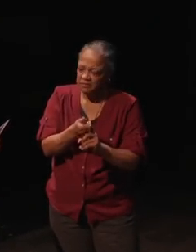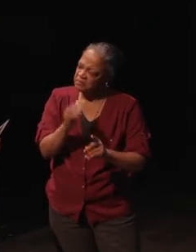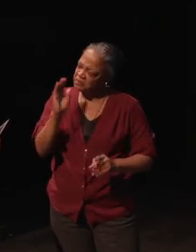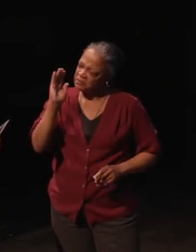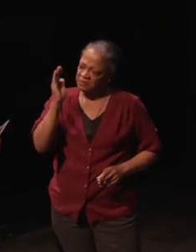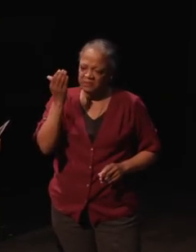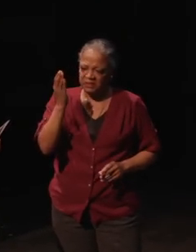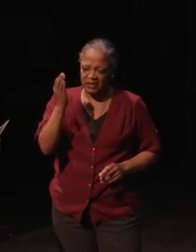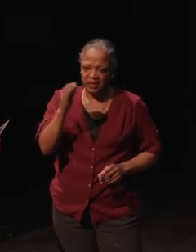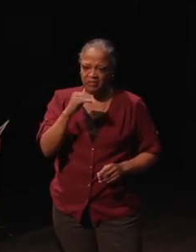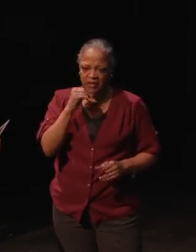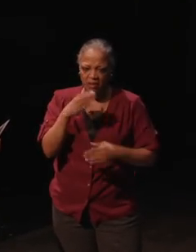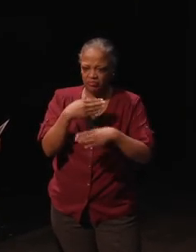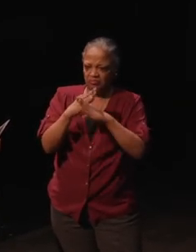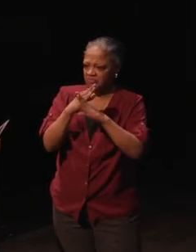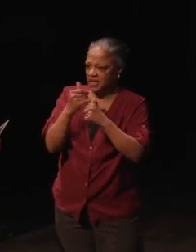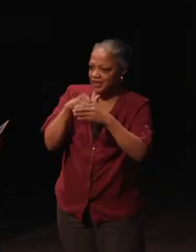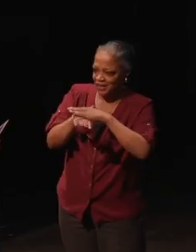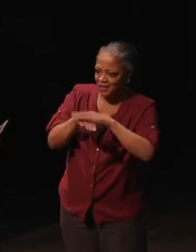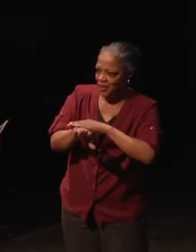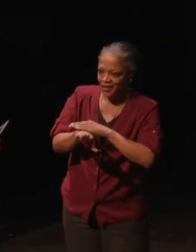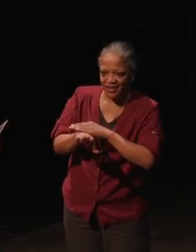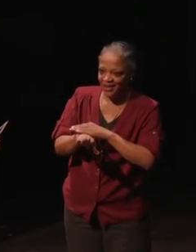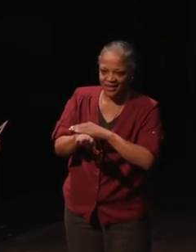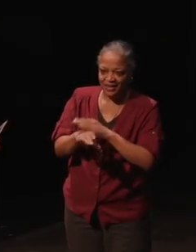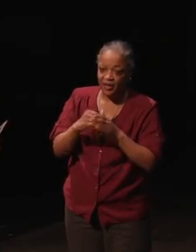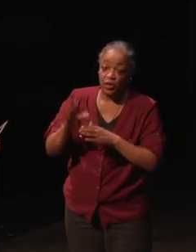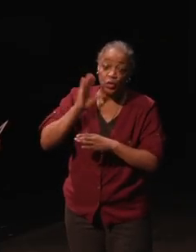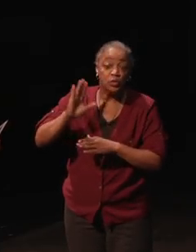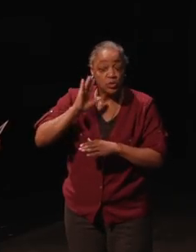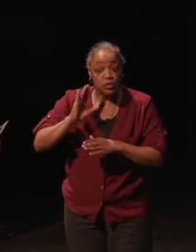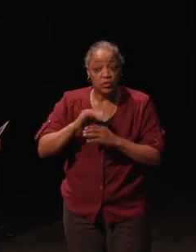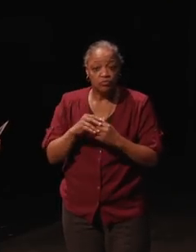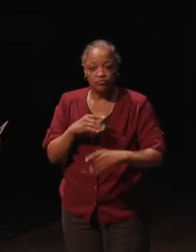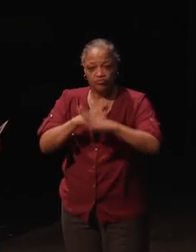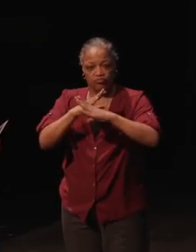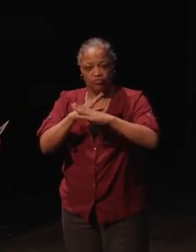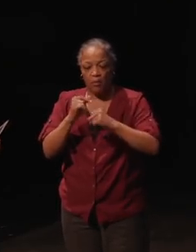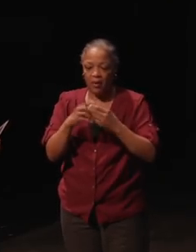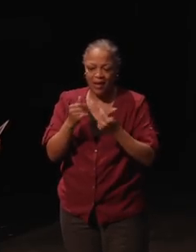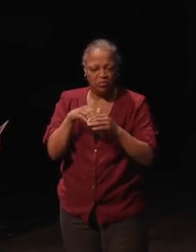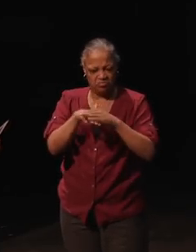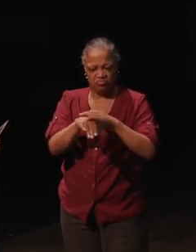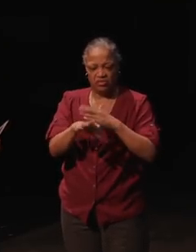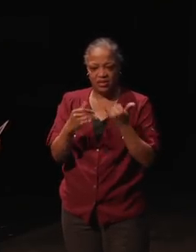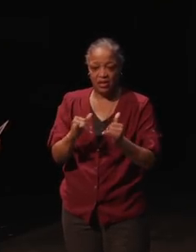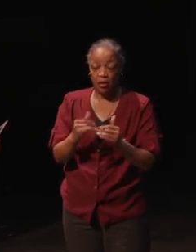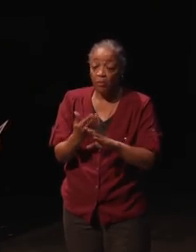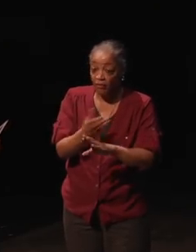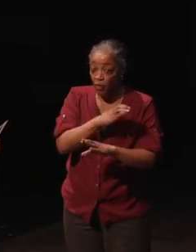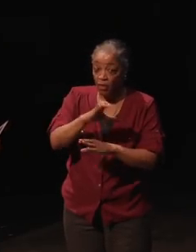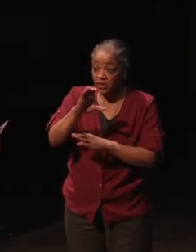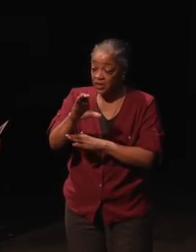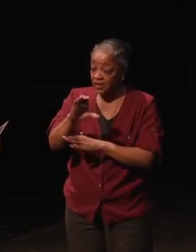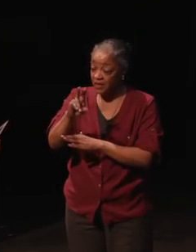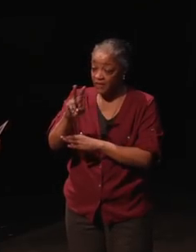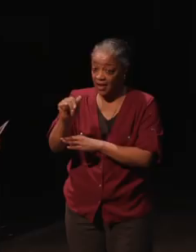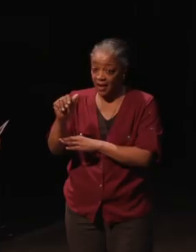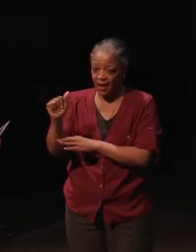impede any accessibility it used to. Before the CVAA was adopted, there was another law called